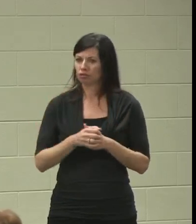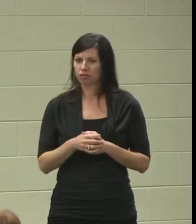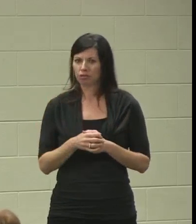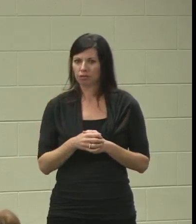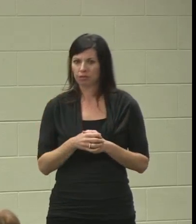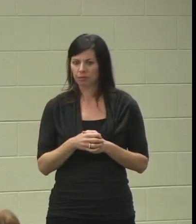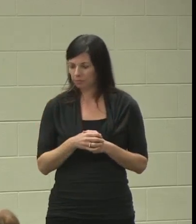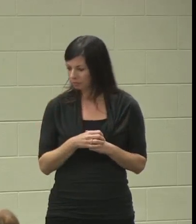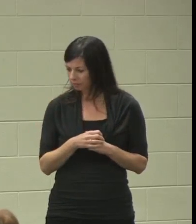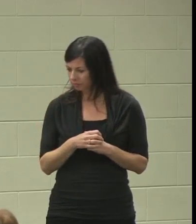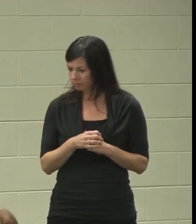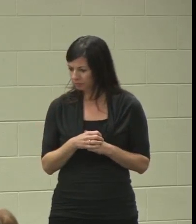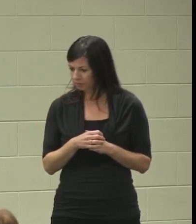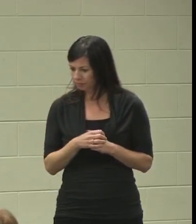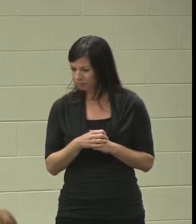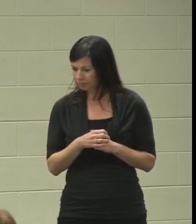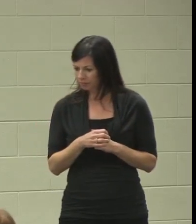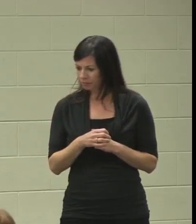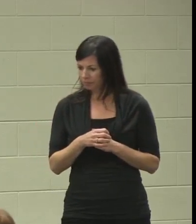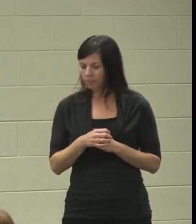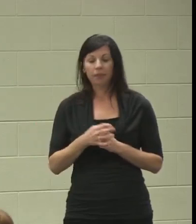The benefits that we really noticed is that they gave him